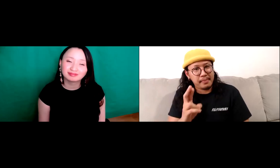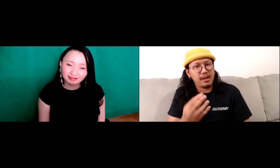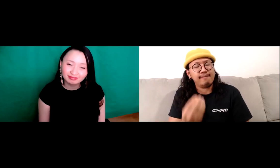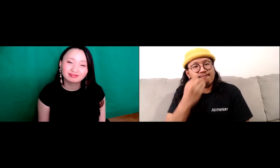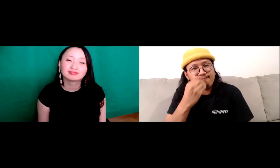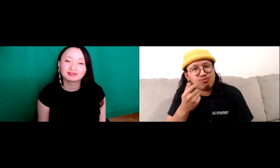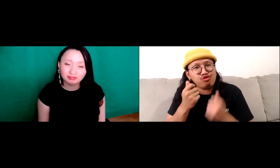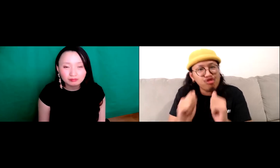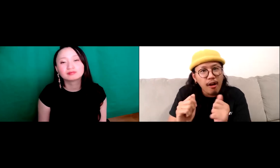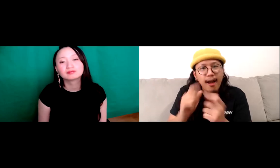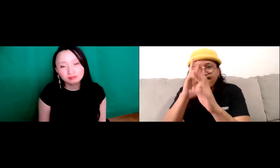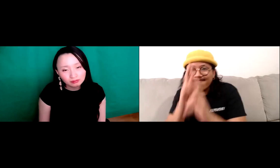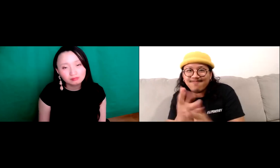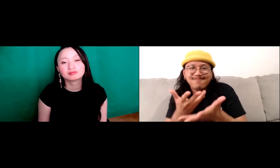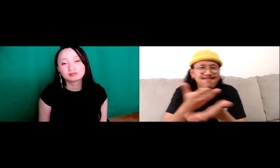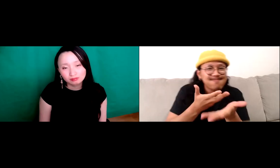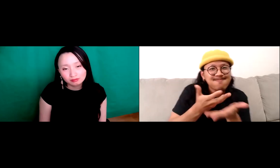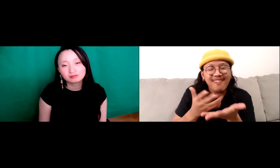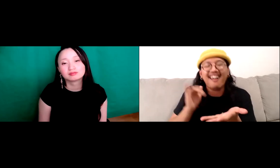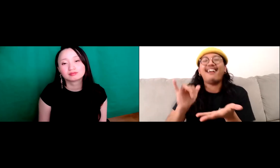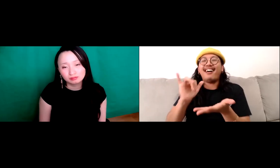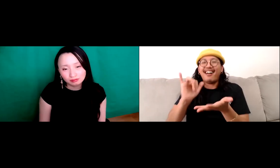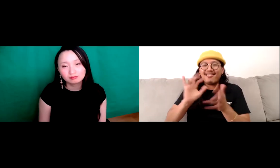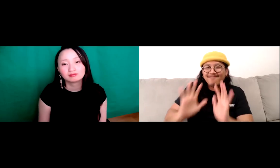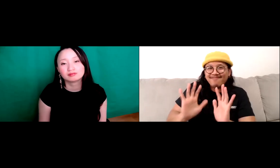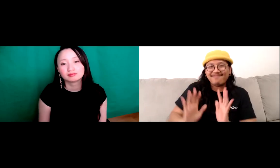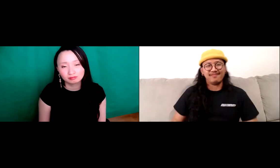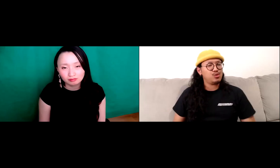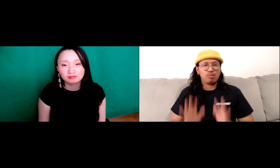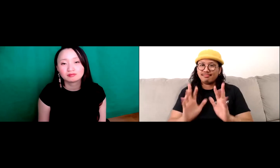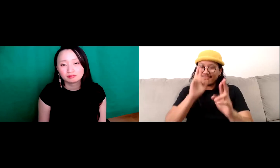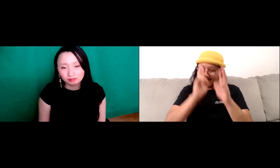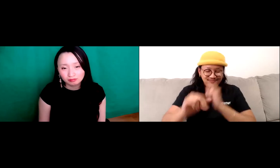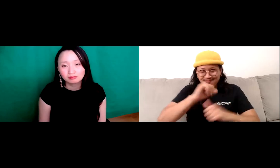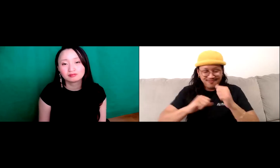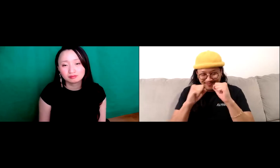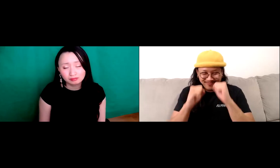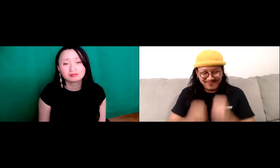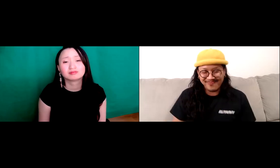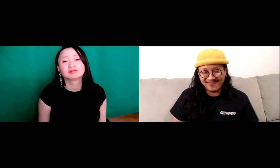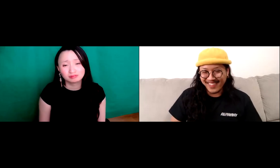That's okay. You still gain the respect put yourself out there, try new things.